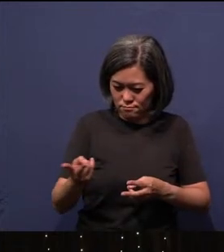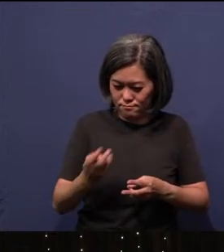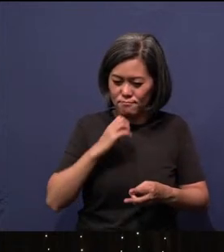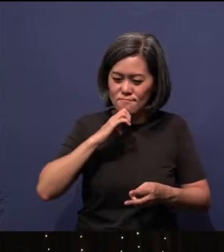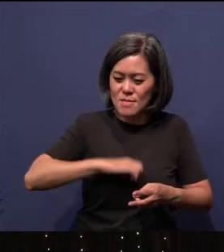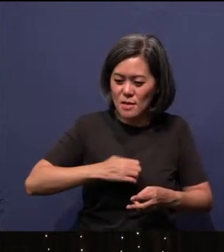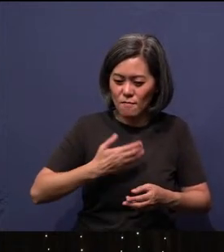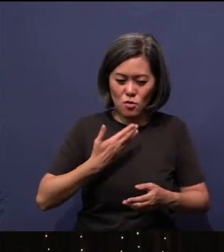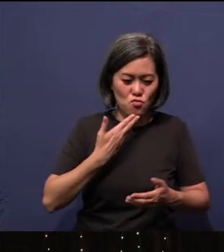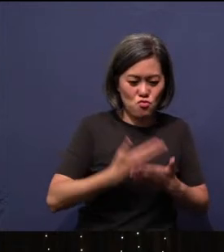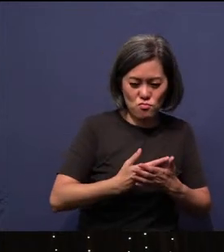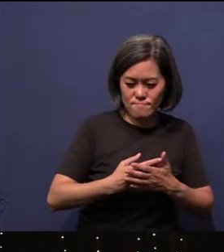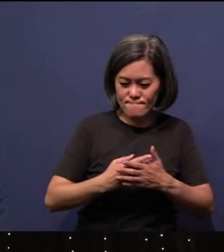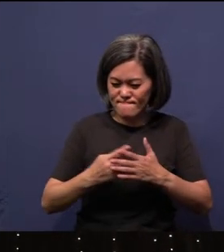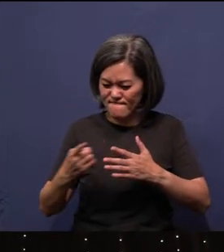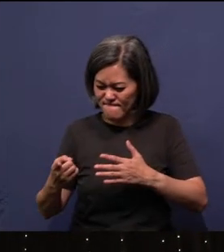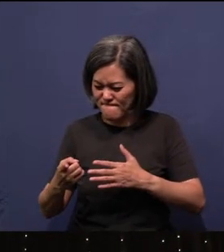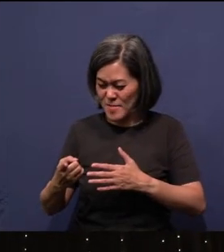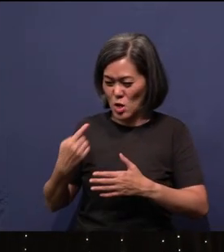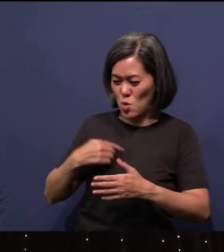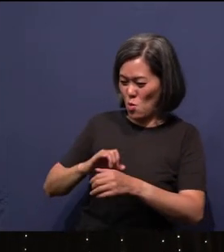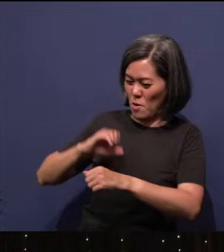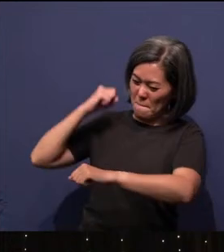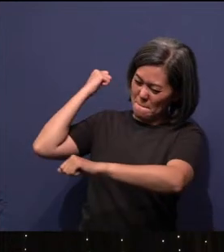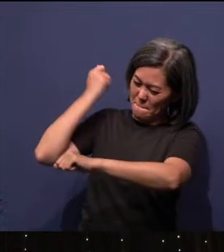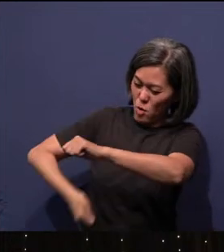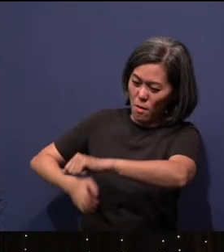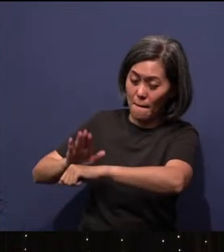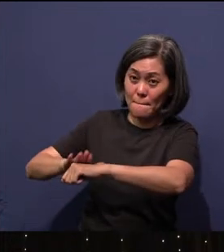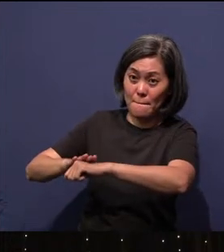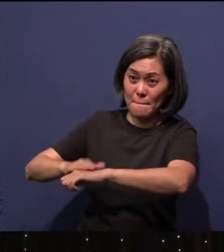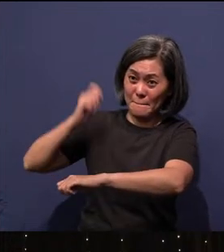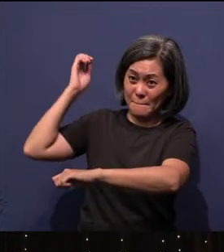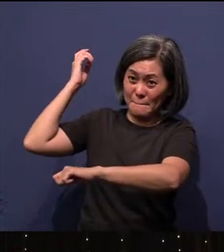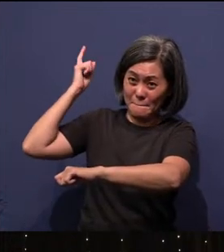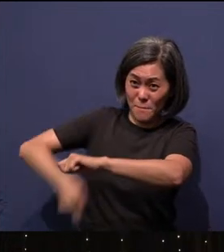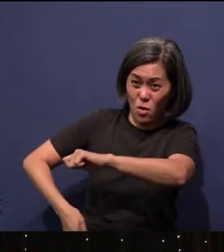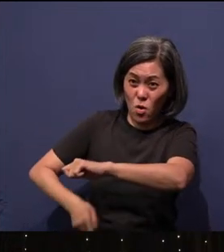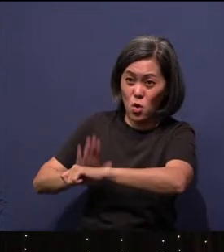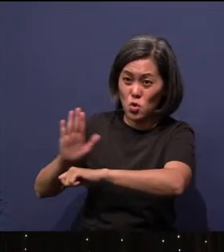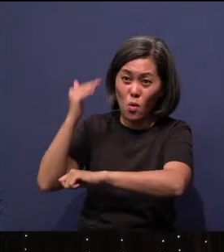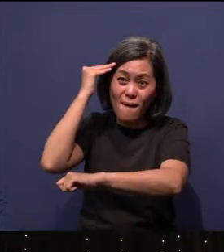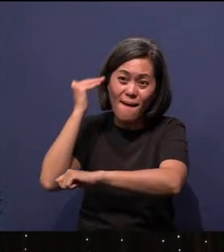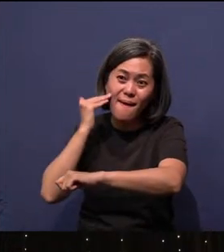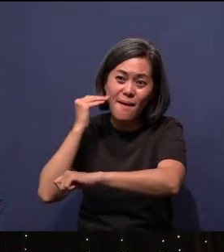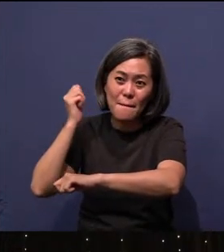This one will bruise your head. He will squash the head of the evil one. This one